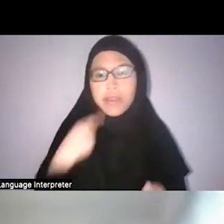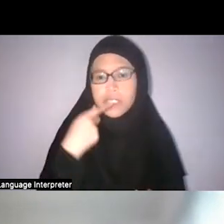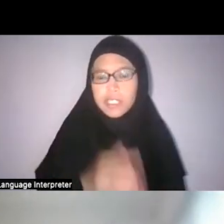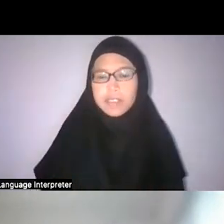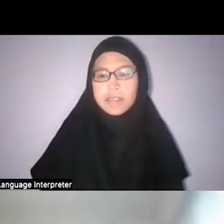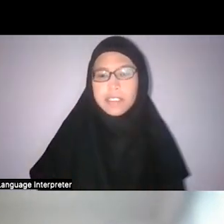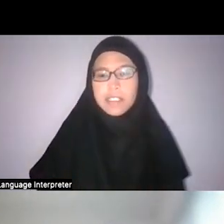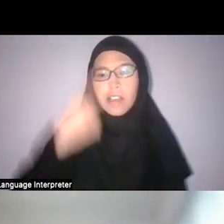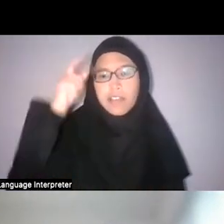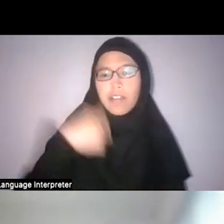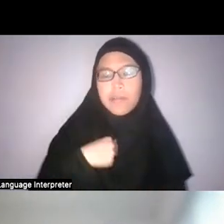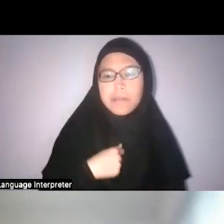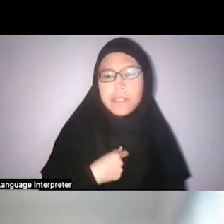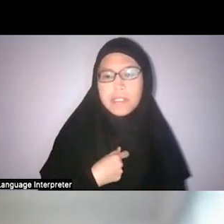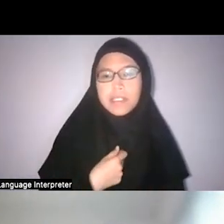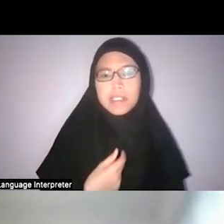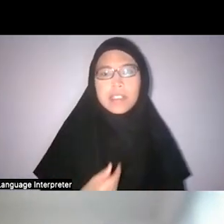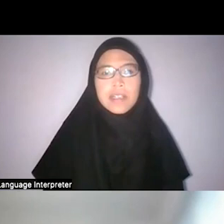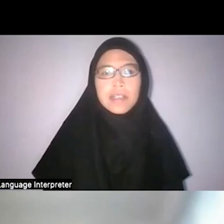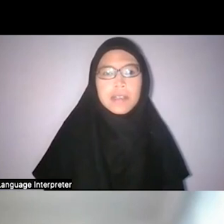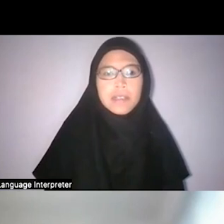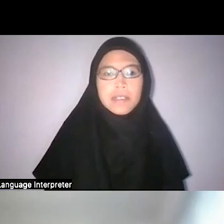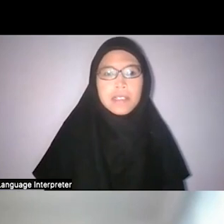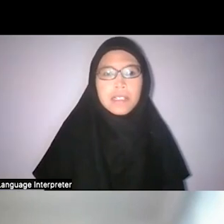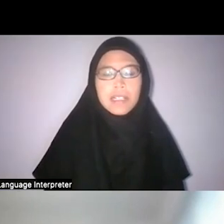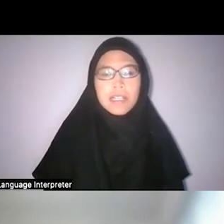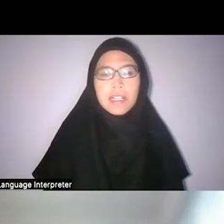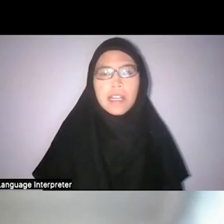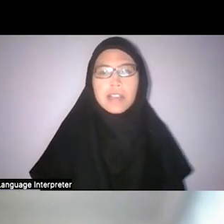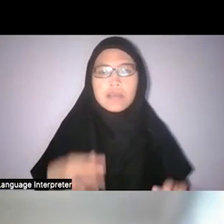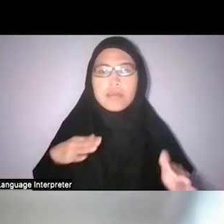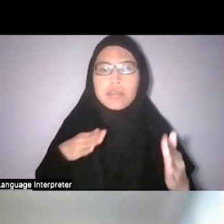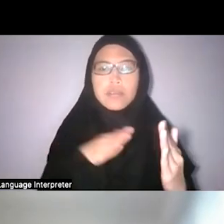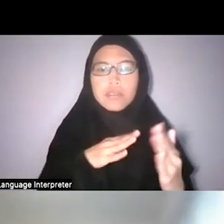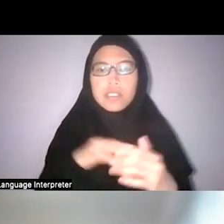For me, I really came to natural history only through the orchid.